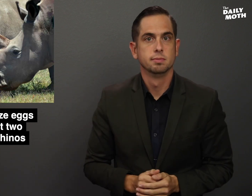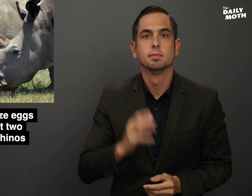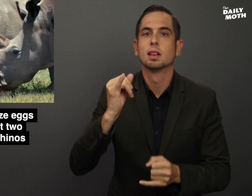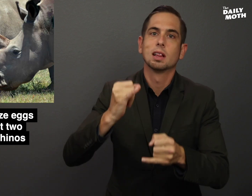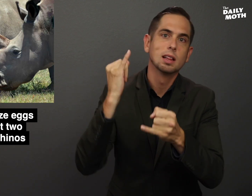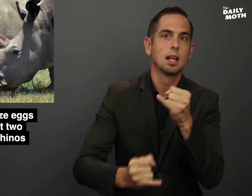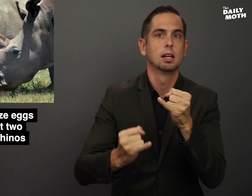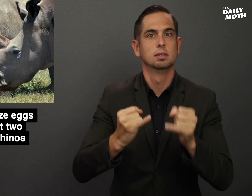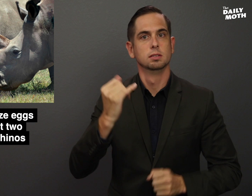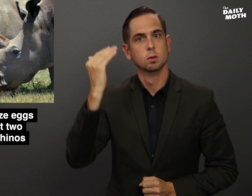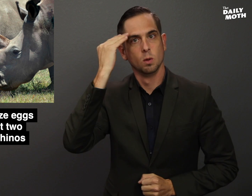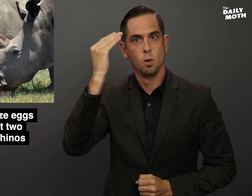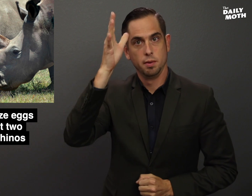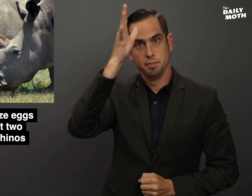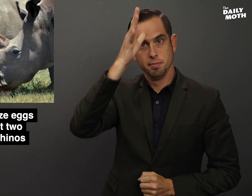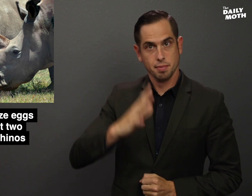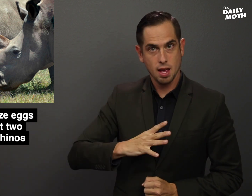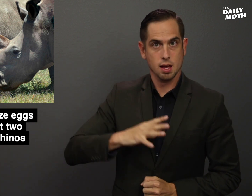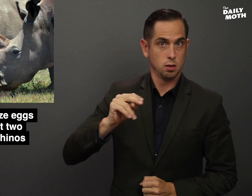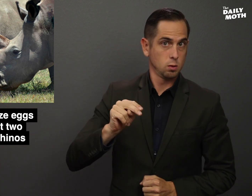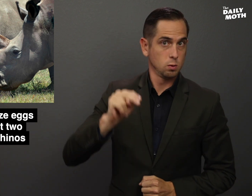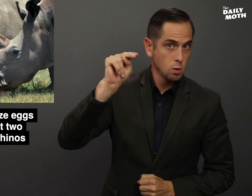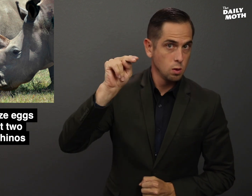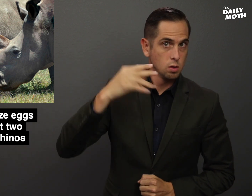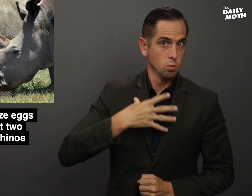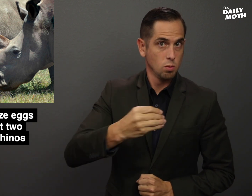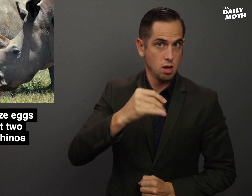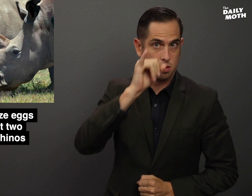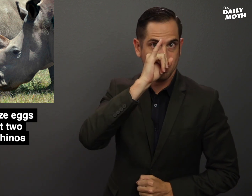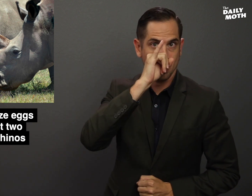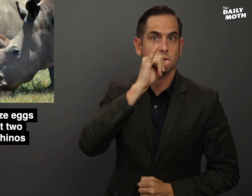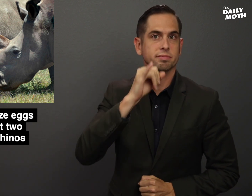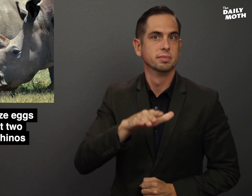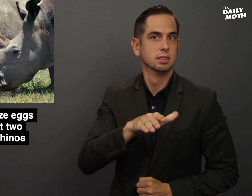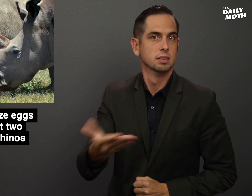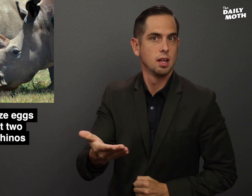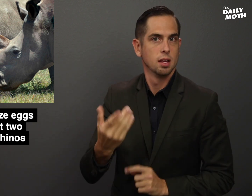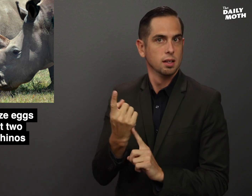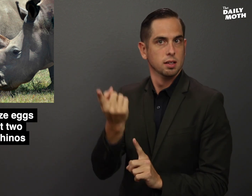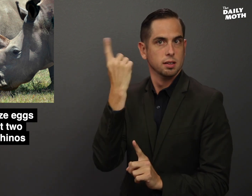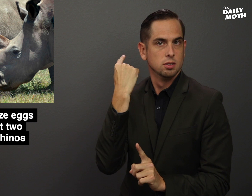The last known male northern white rhino died last year